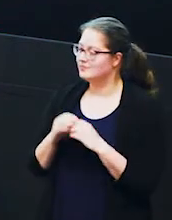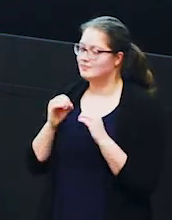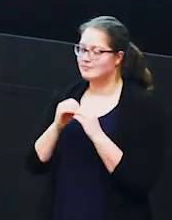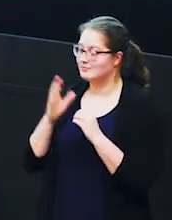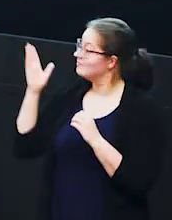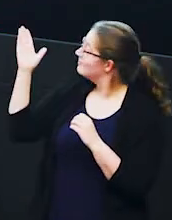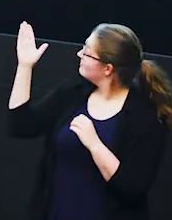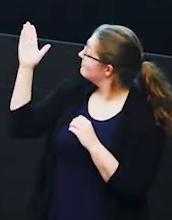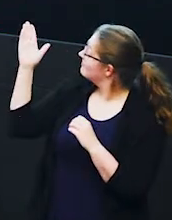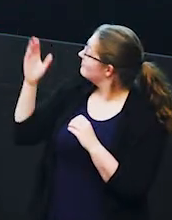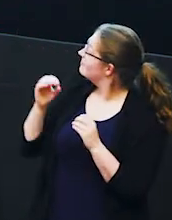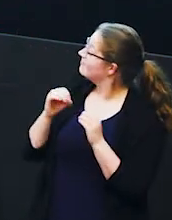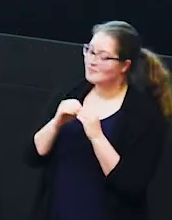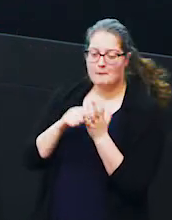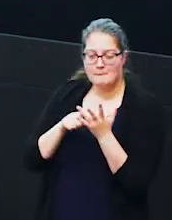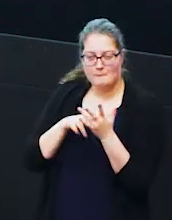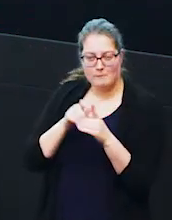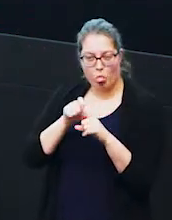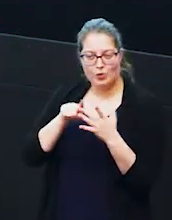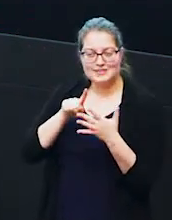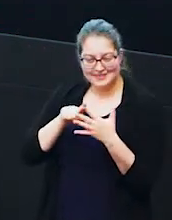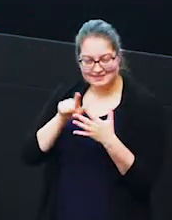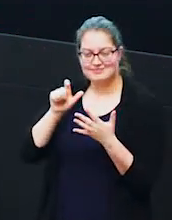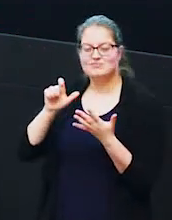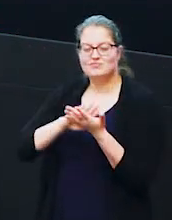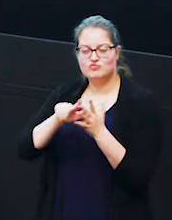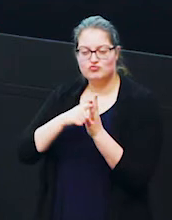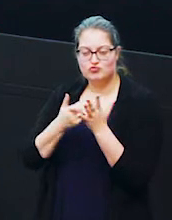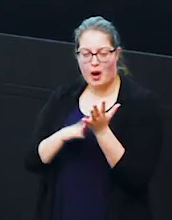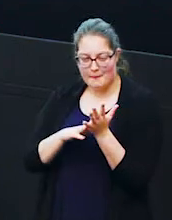and acacia our little calf that we've already met so these are also part of the family group